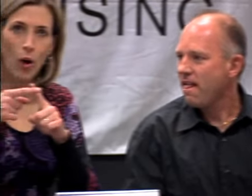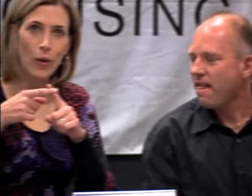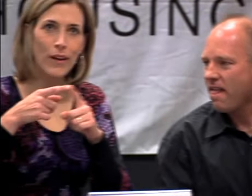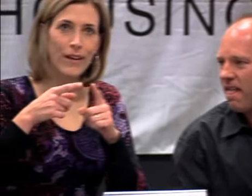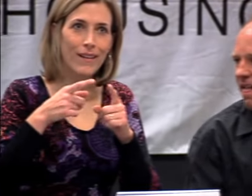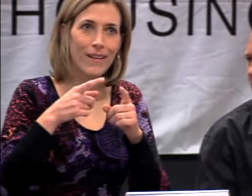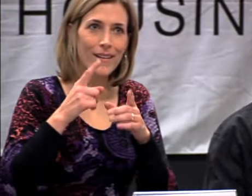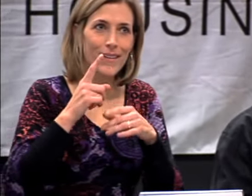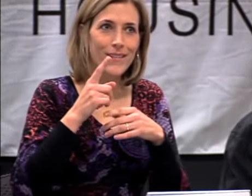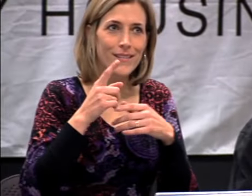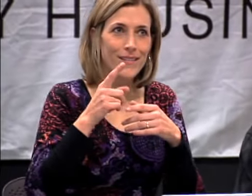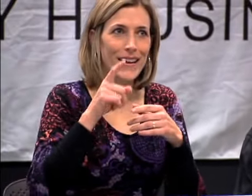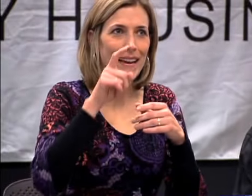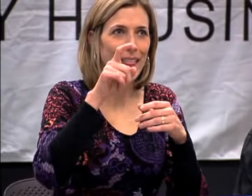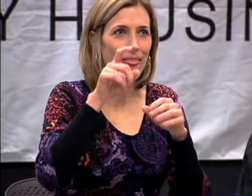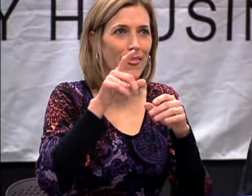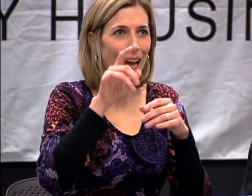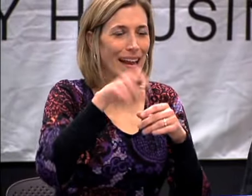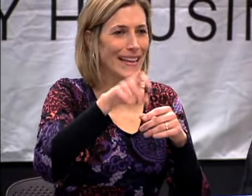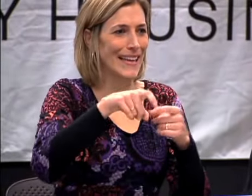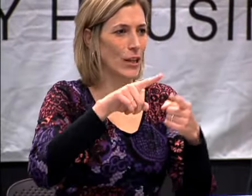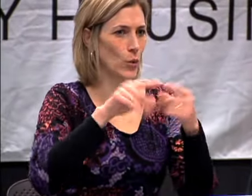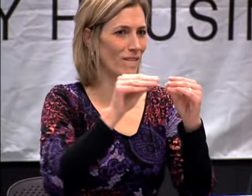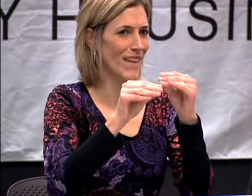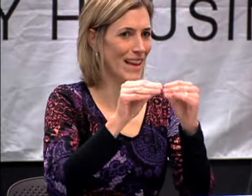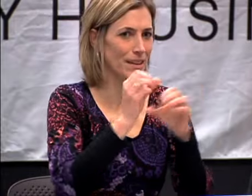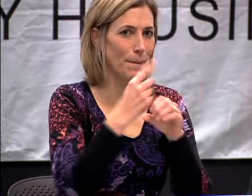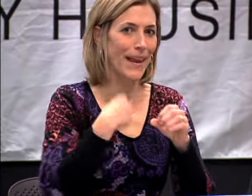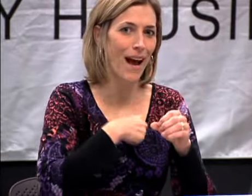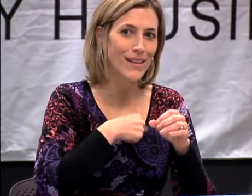DID YOU SEE ON THE FILM TALKING ABOUT THE NEED TO FIX US